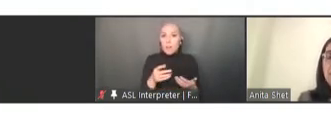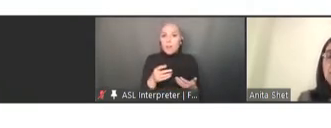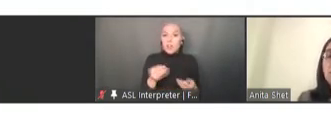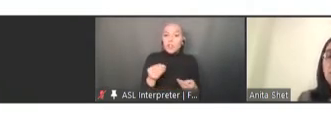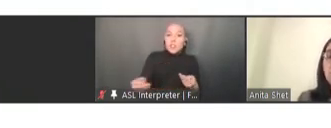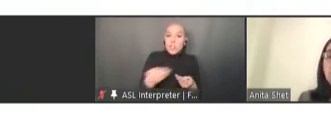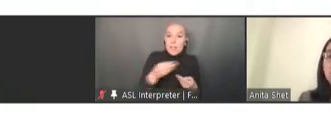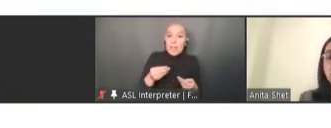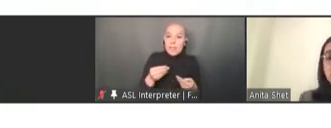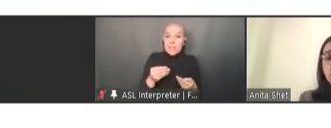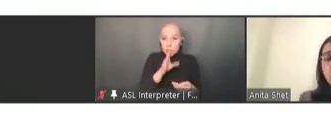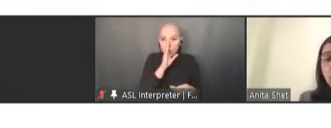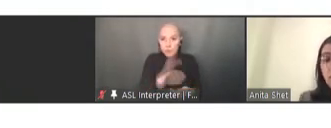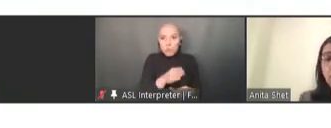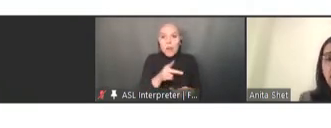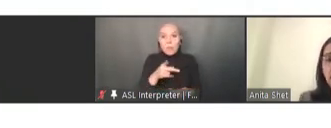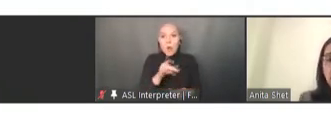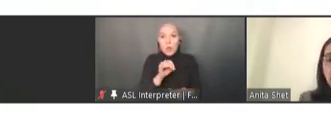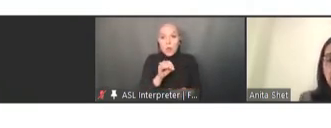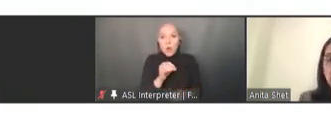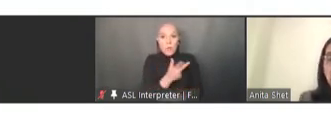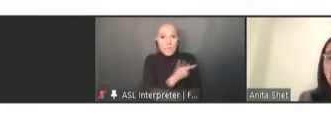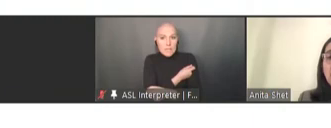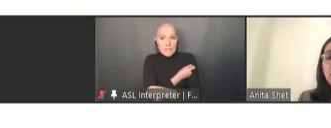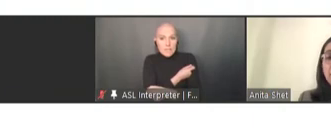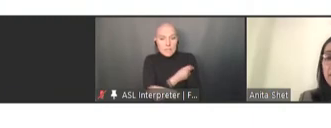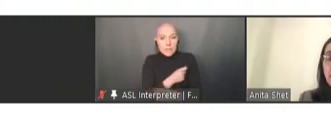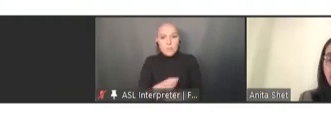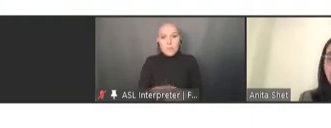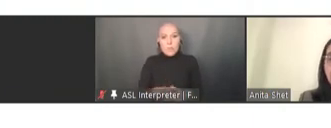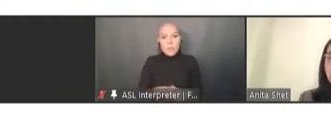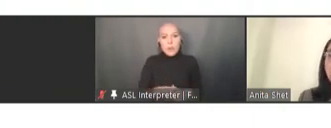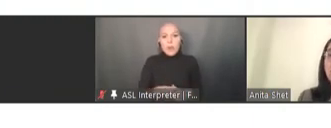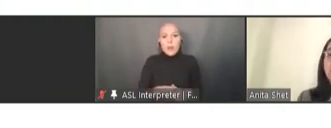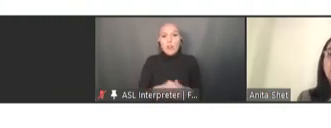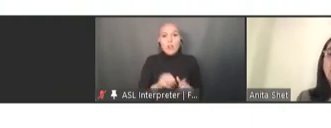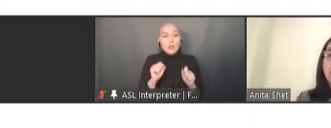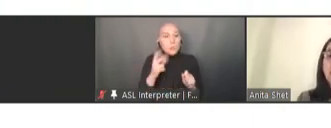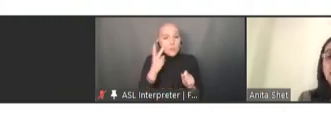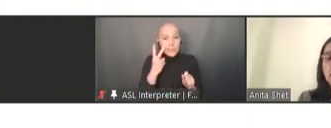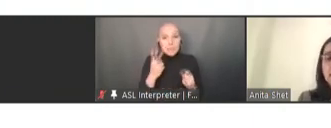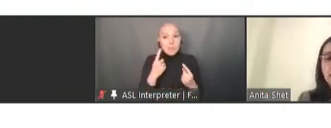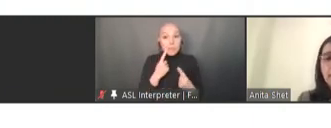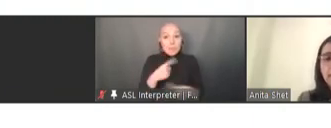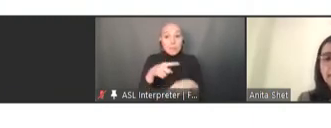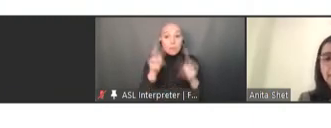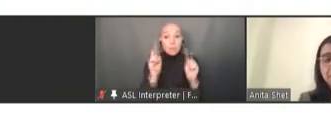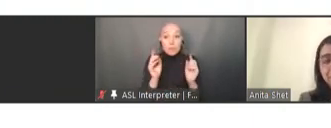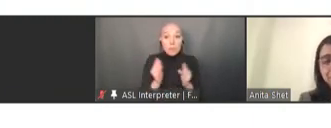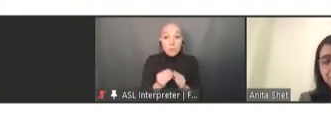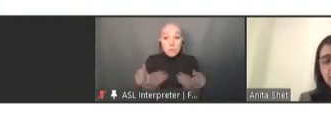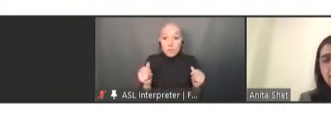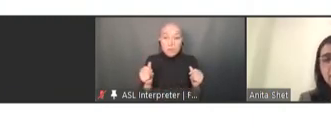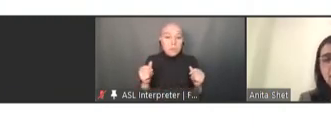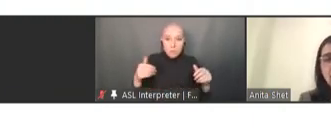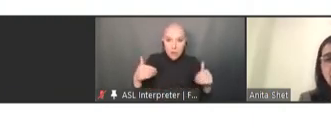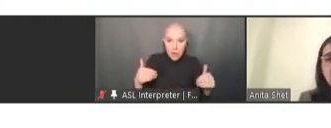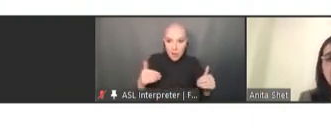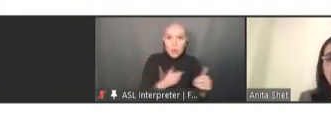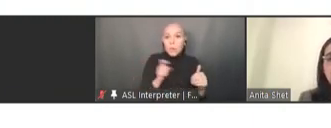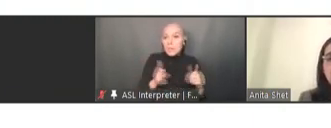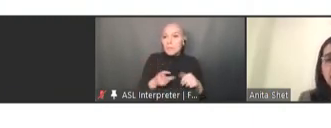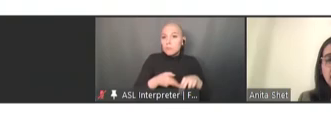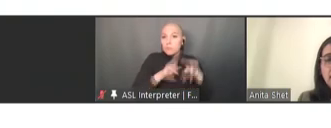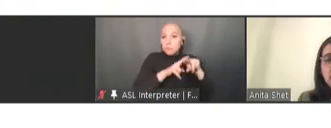So, you can see that we're not there yet. These efforts have to be intensified. Next slide please.